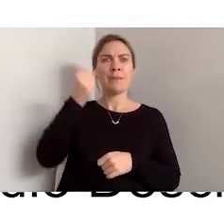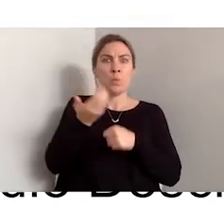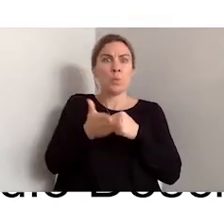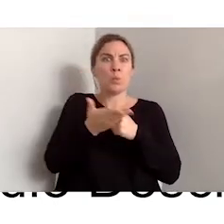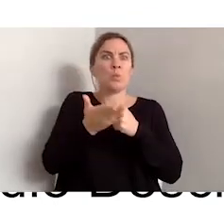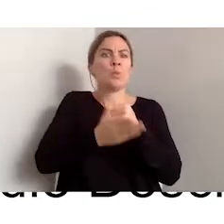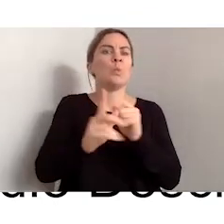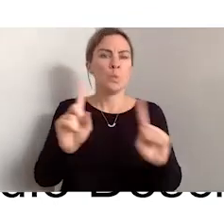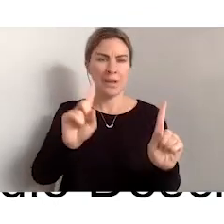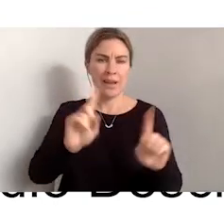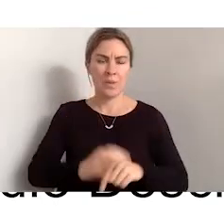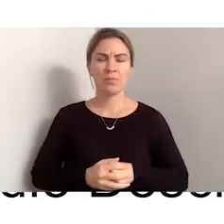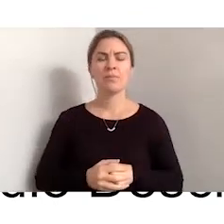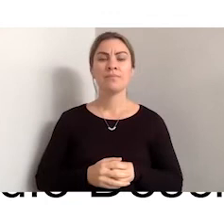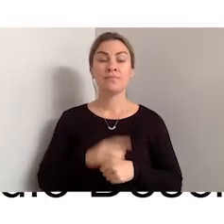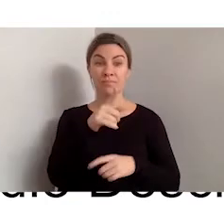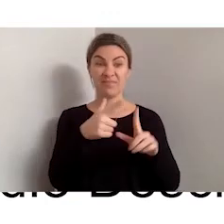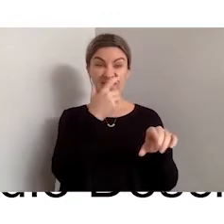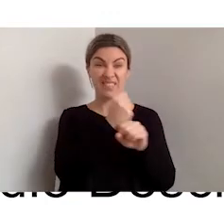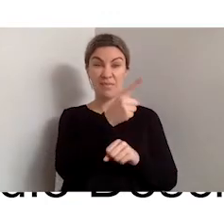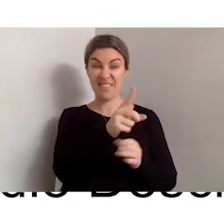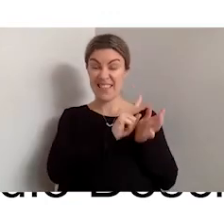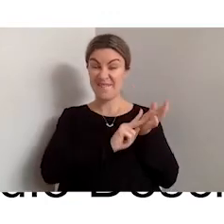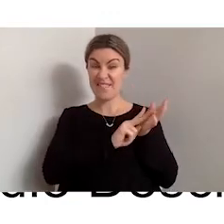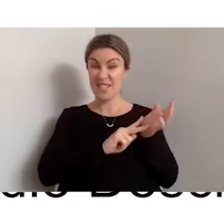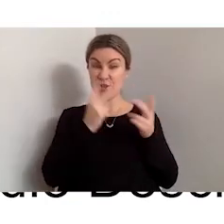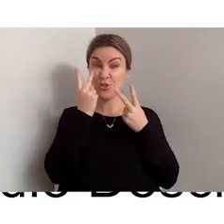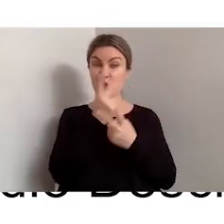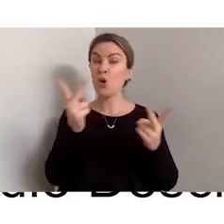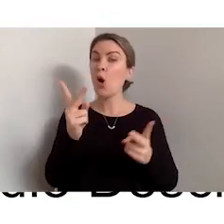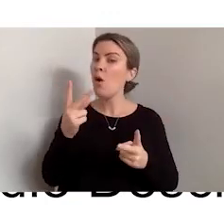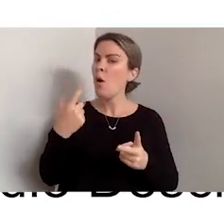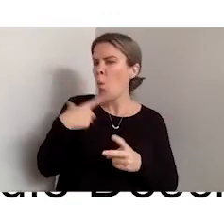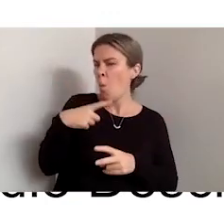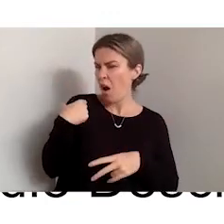example, the video we showed, we showed for a couple of reasons. One